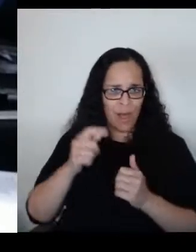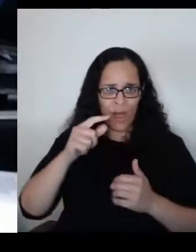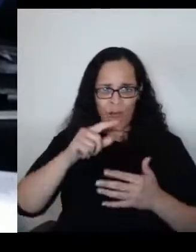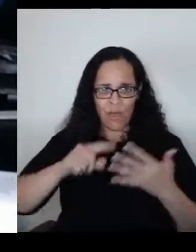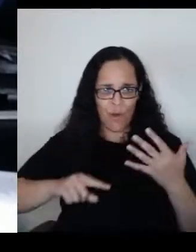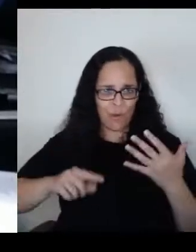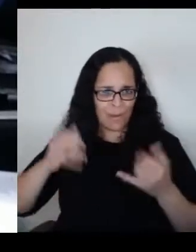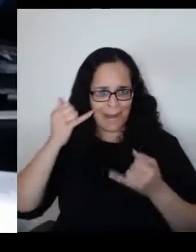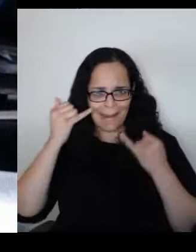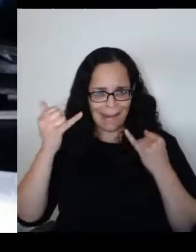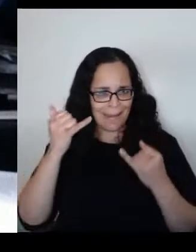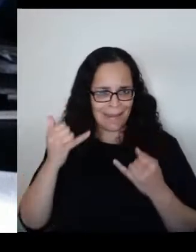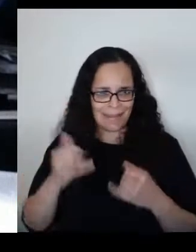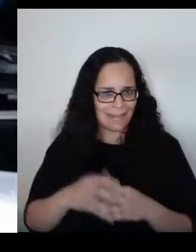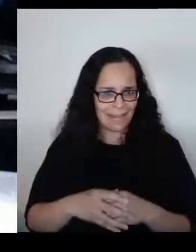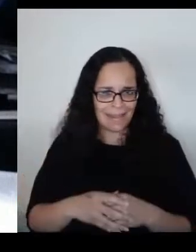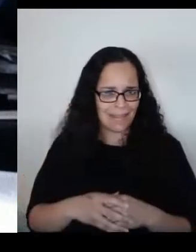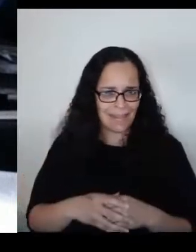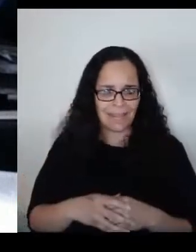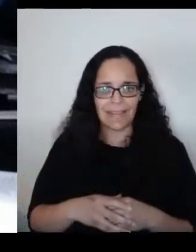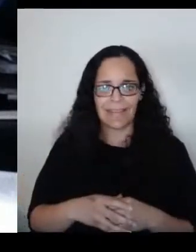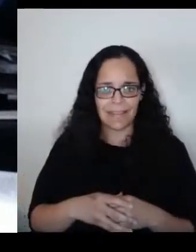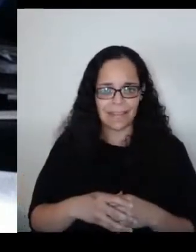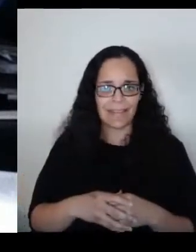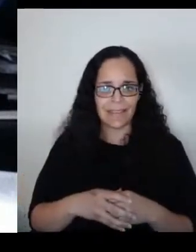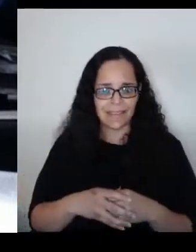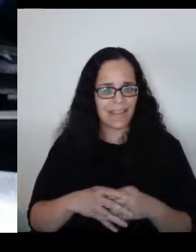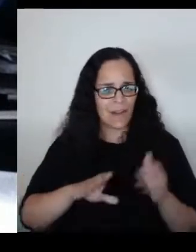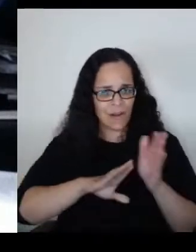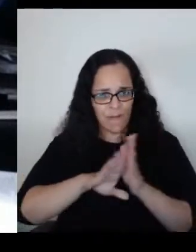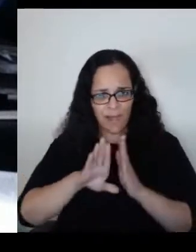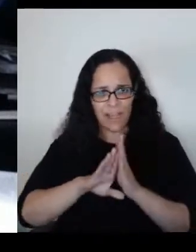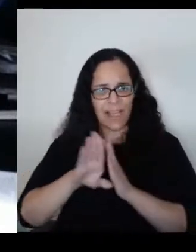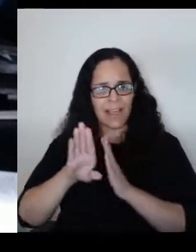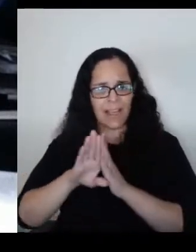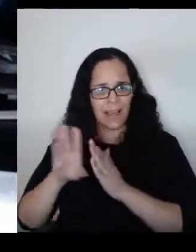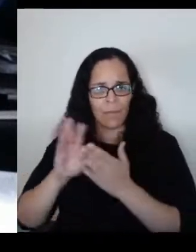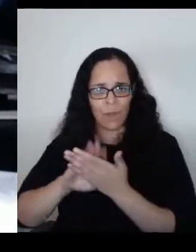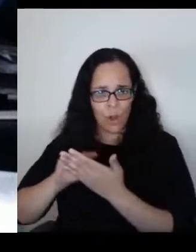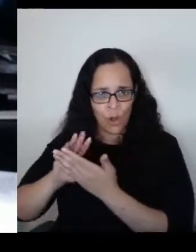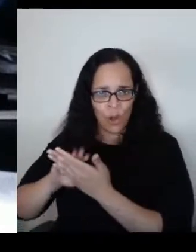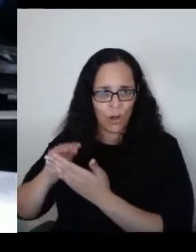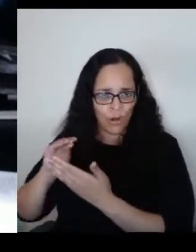but they are developed and I think, based on robes.